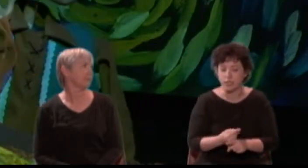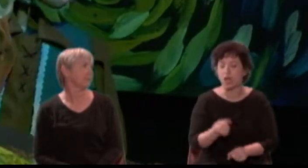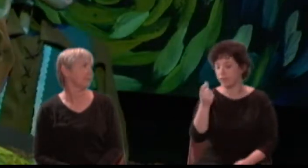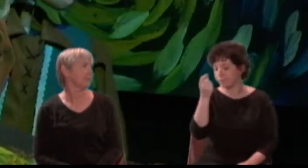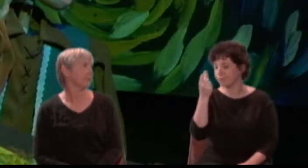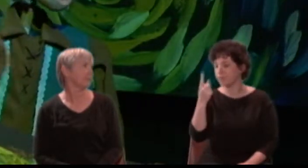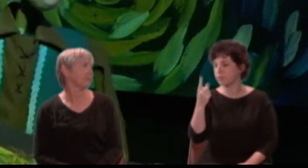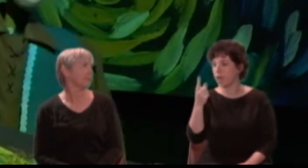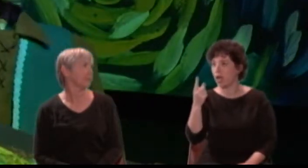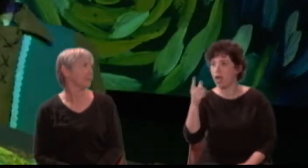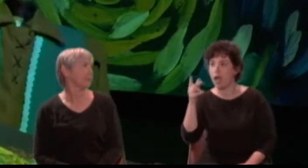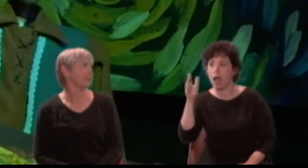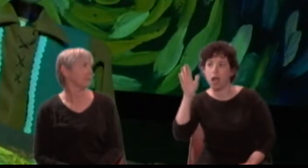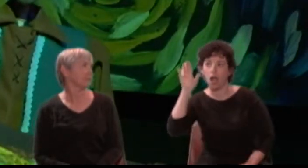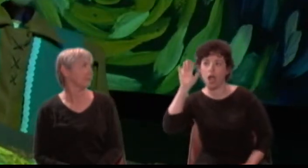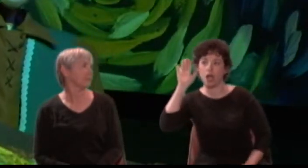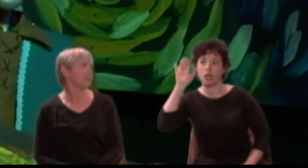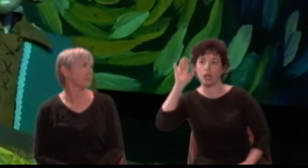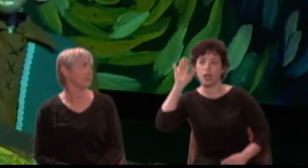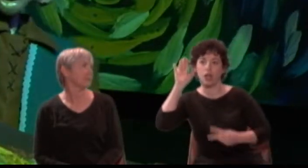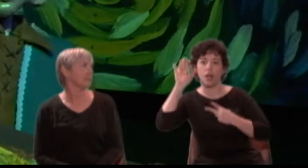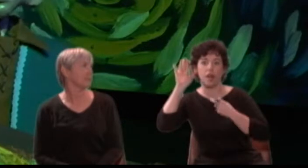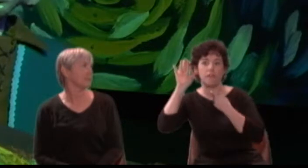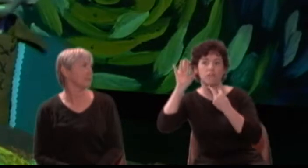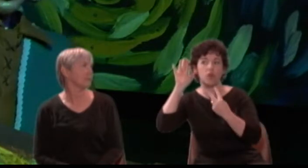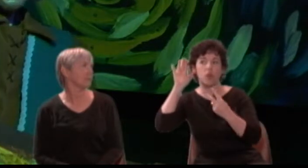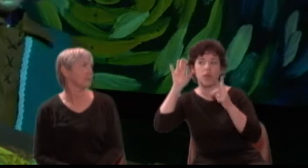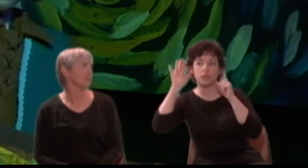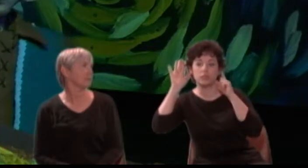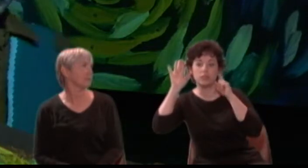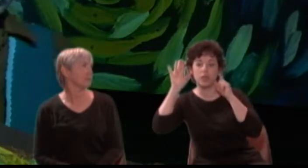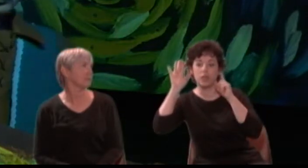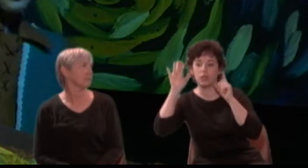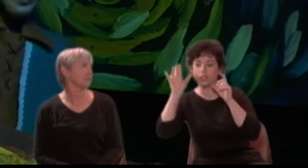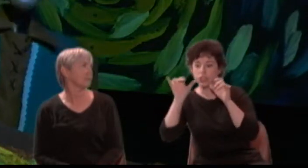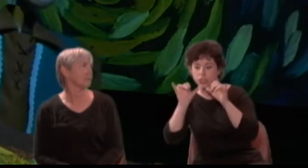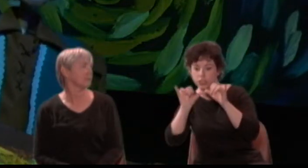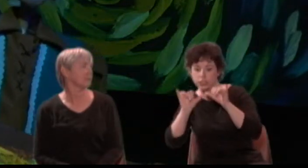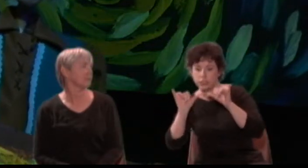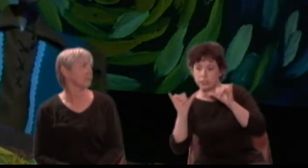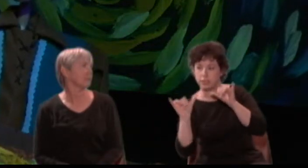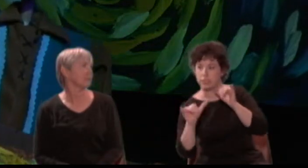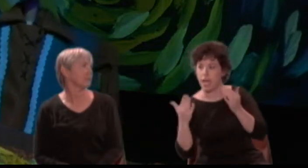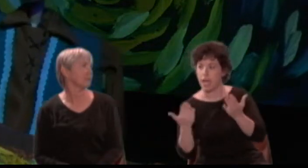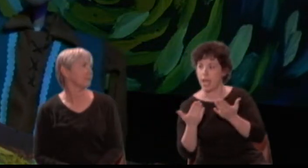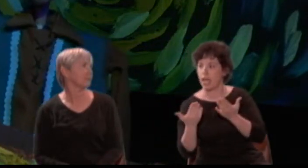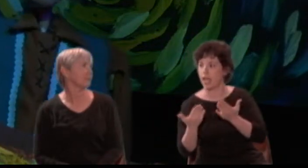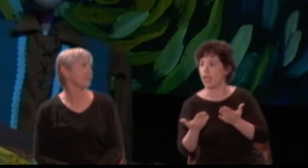But hark, a voice! Stay thou but here awhile...